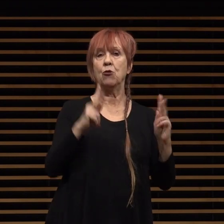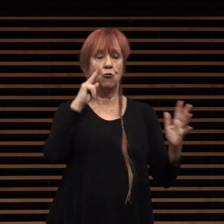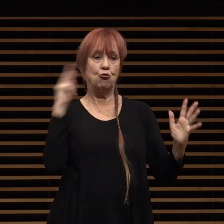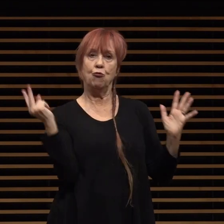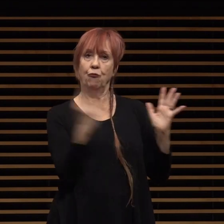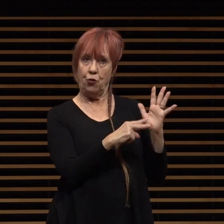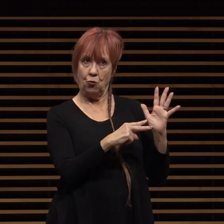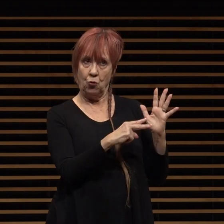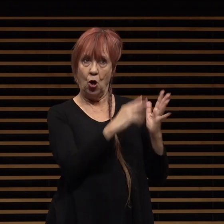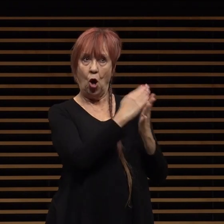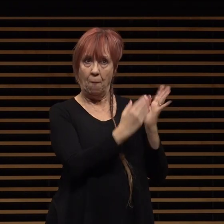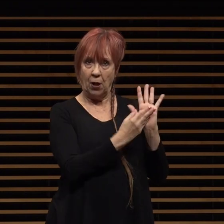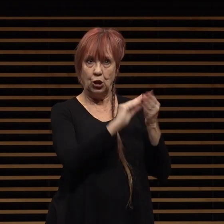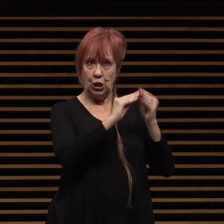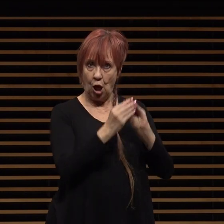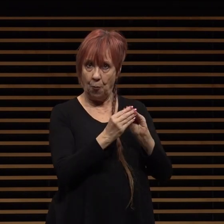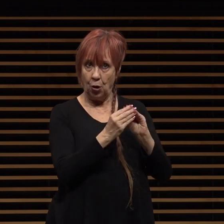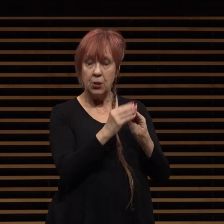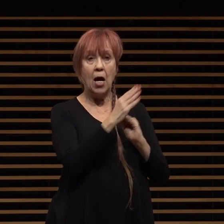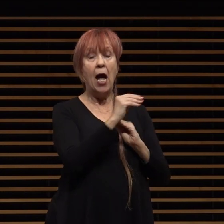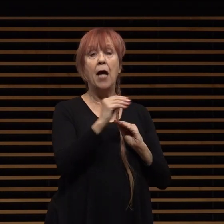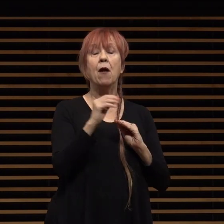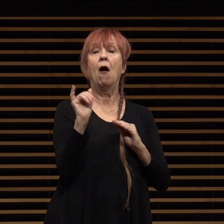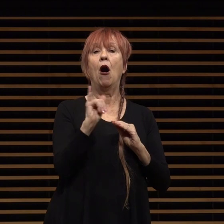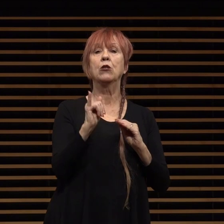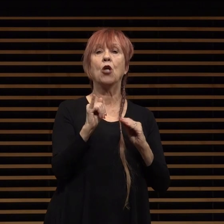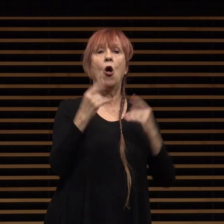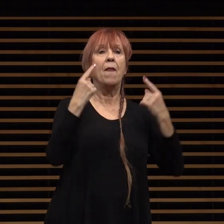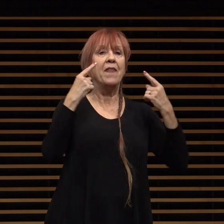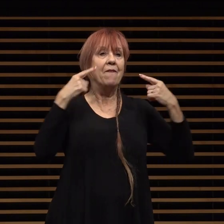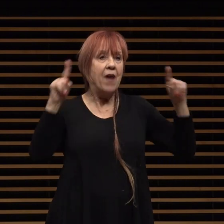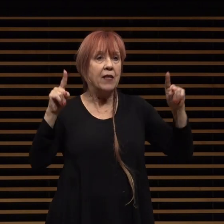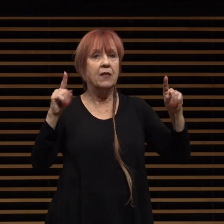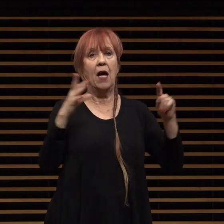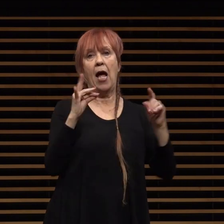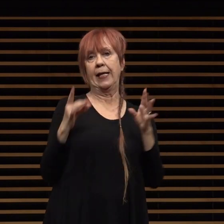budgetary numbers but also the